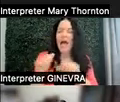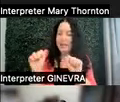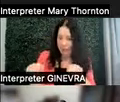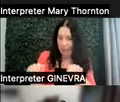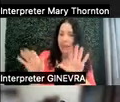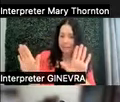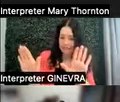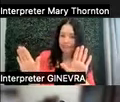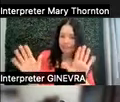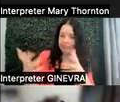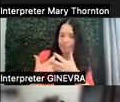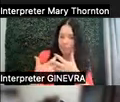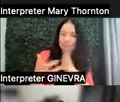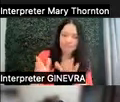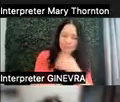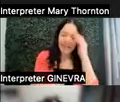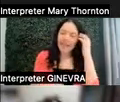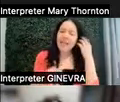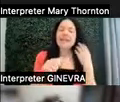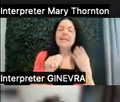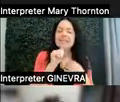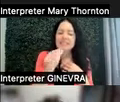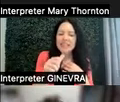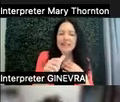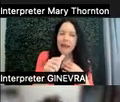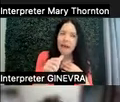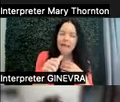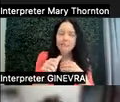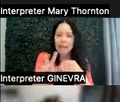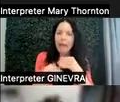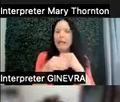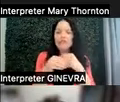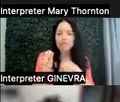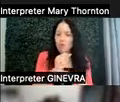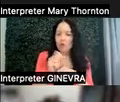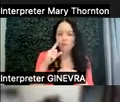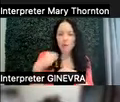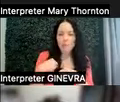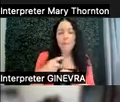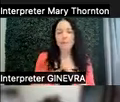And it is not probably that much extra work for me. But it's not my preference.